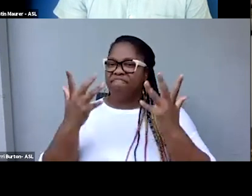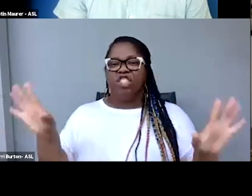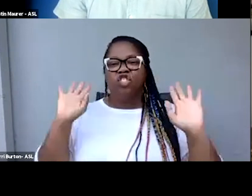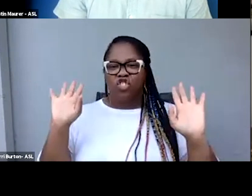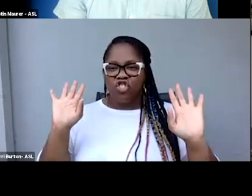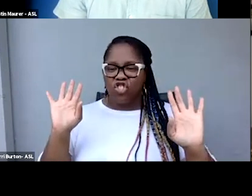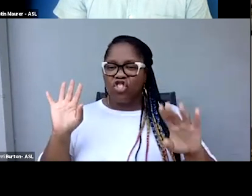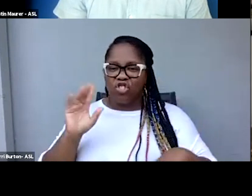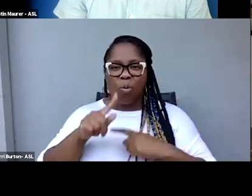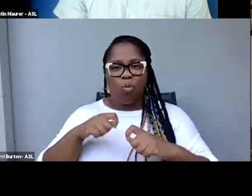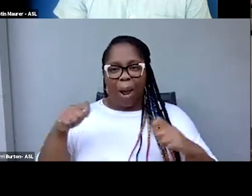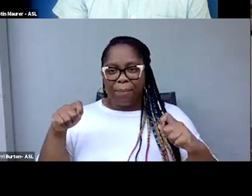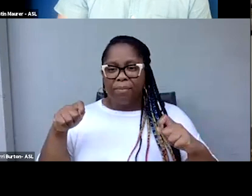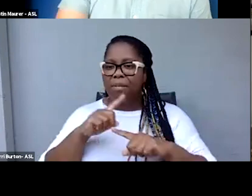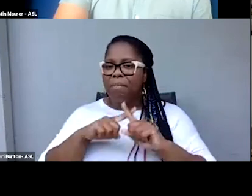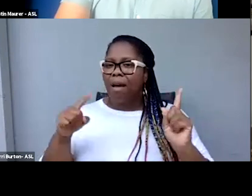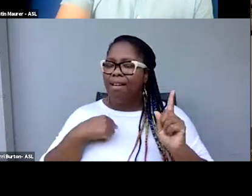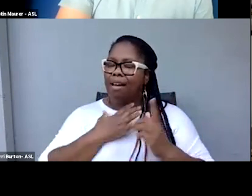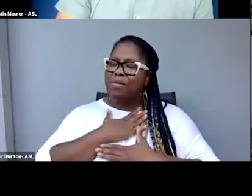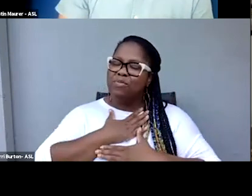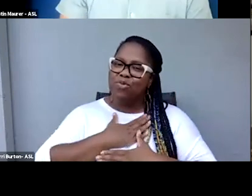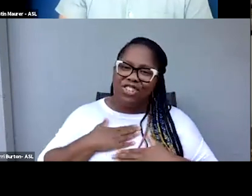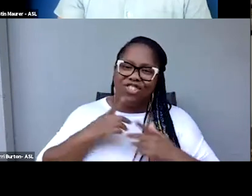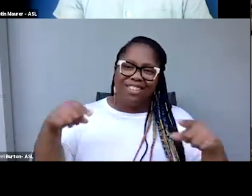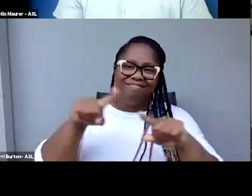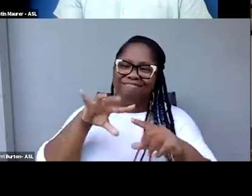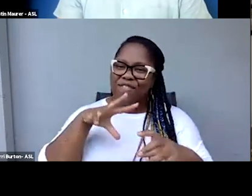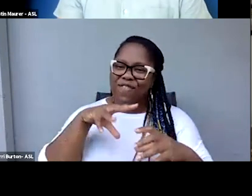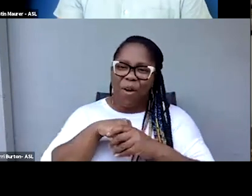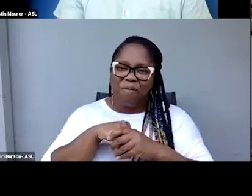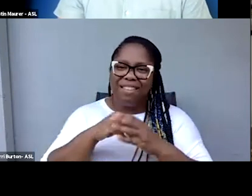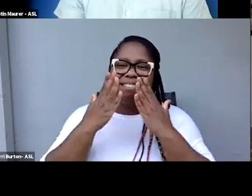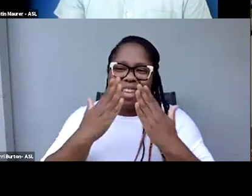wrapped for the day but I so appreciate everyone's involvement. Thank you.